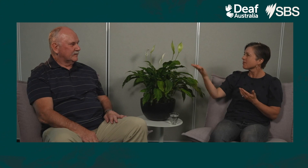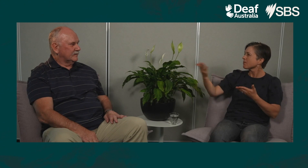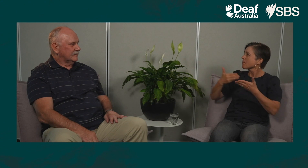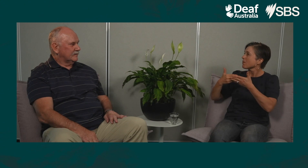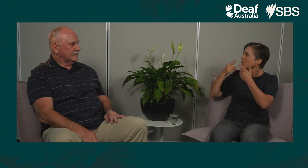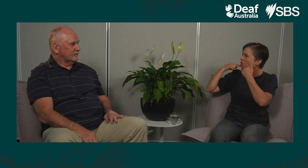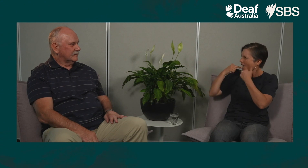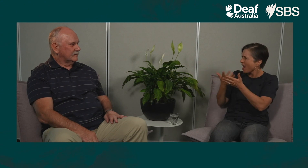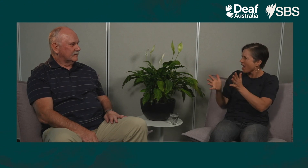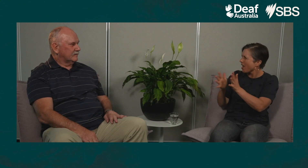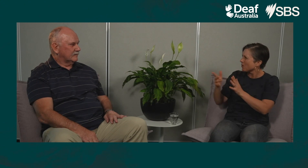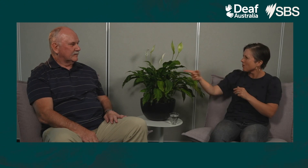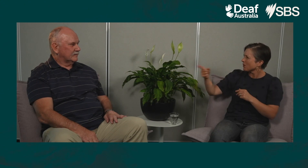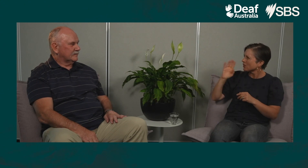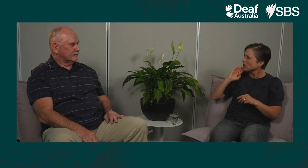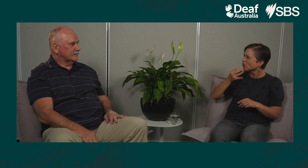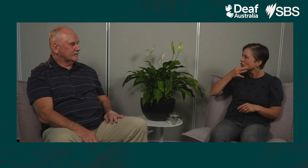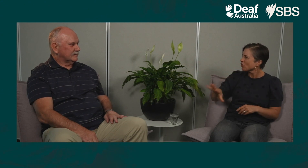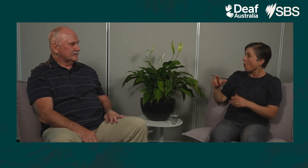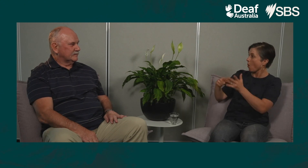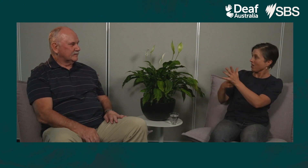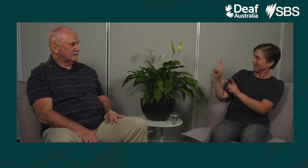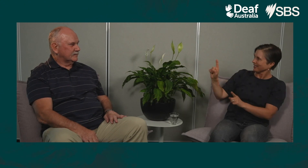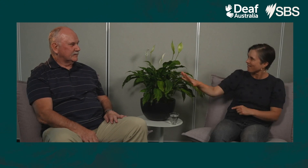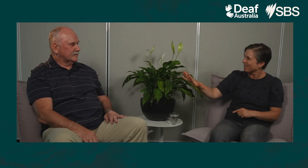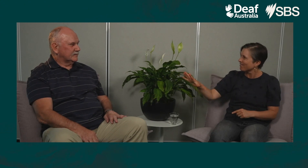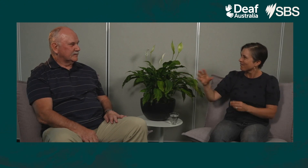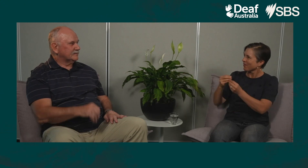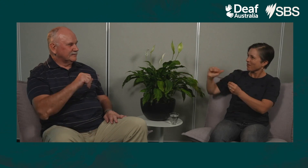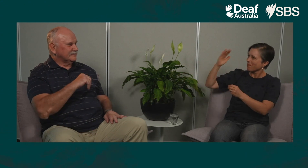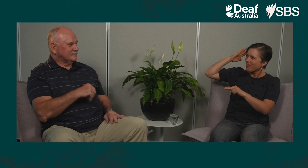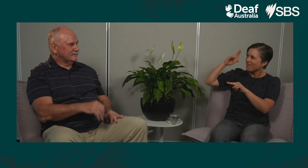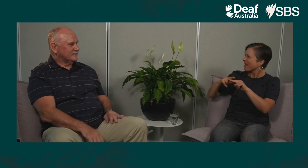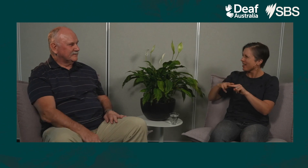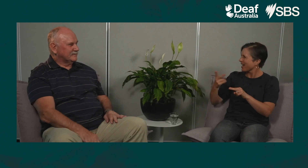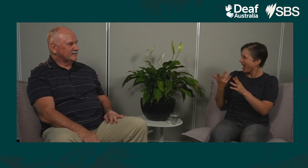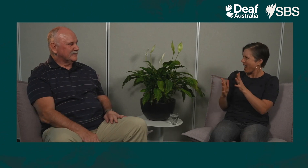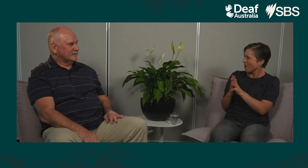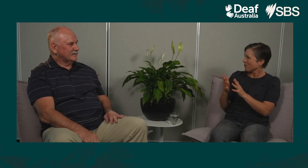What do you remember about the technology or assistive devices that we used in the past? Baby cry alerts in particular.